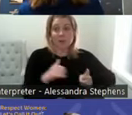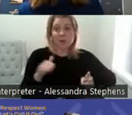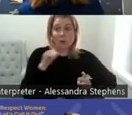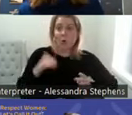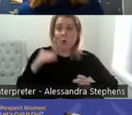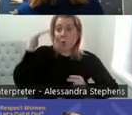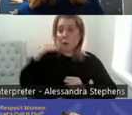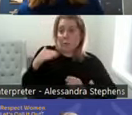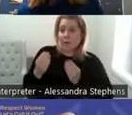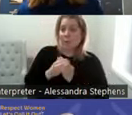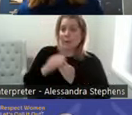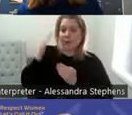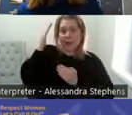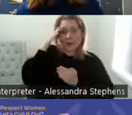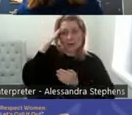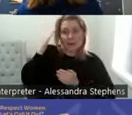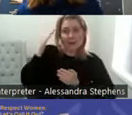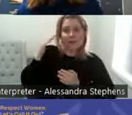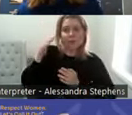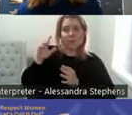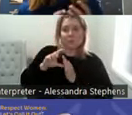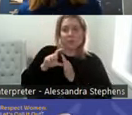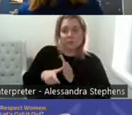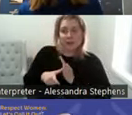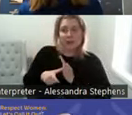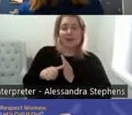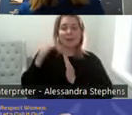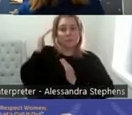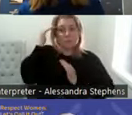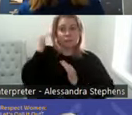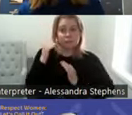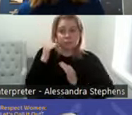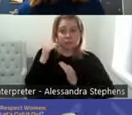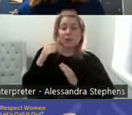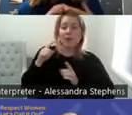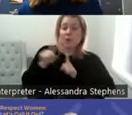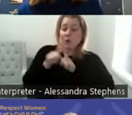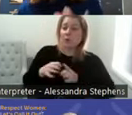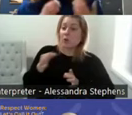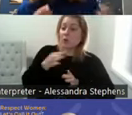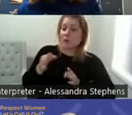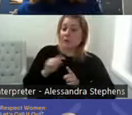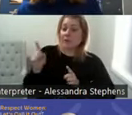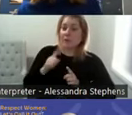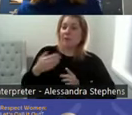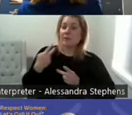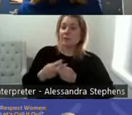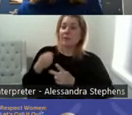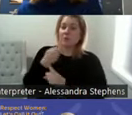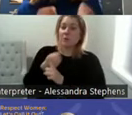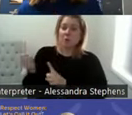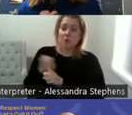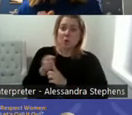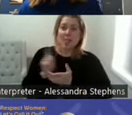rate of sexual assault. So it's a really high concept. We know that education and adapting